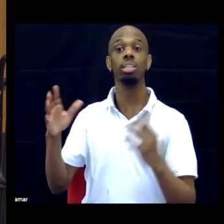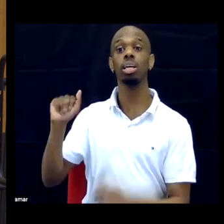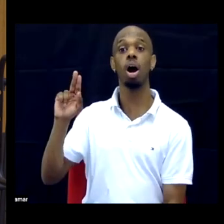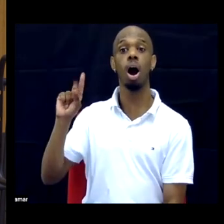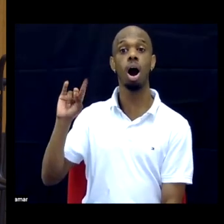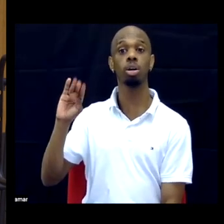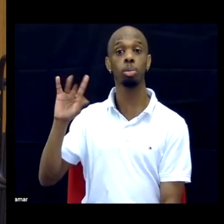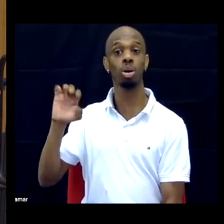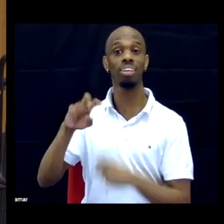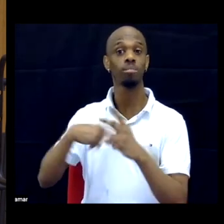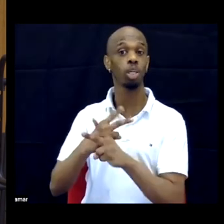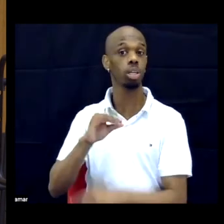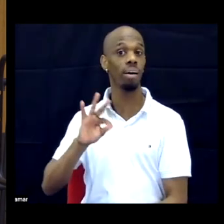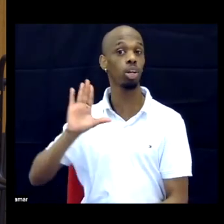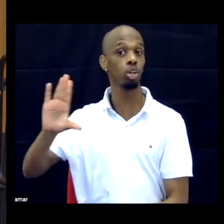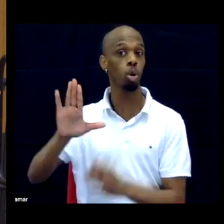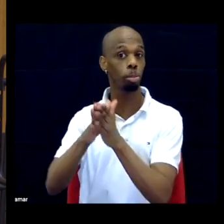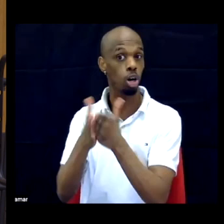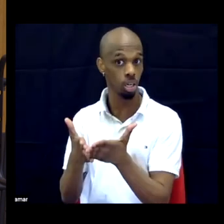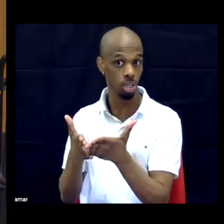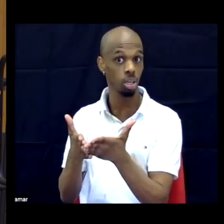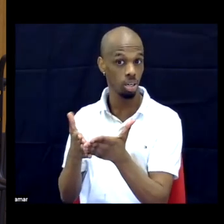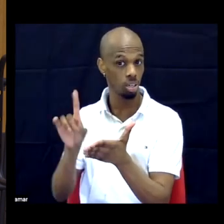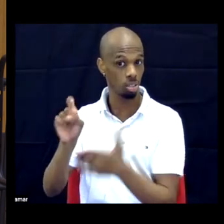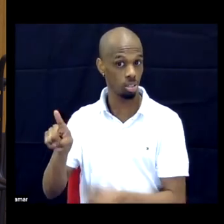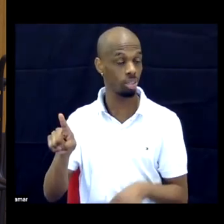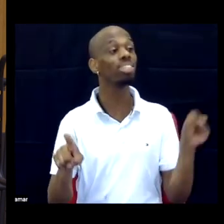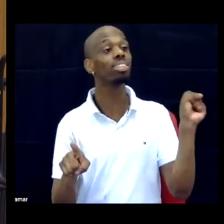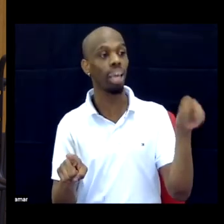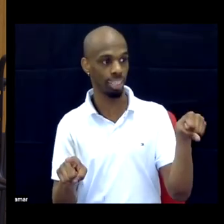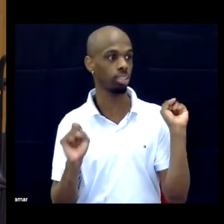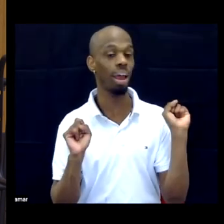DR. Audible, yeah, Duke, they have a relationship with Audible, they made an